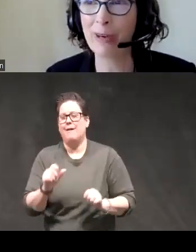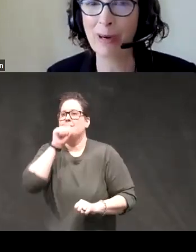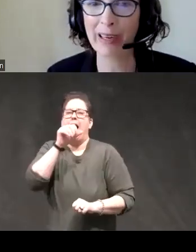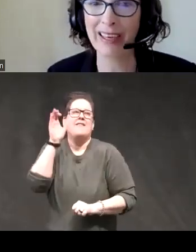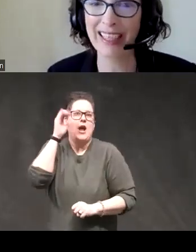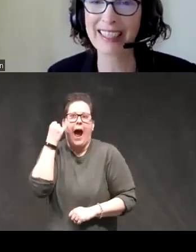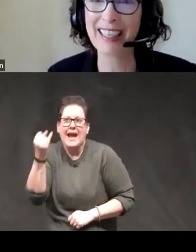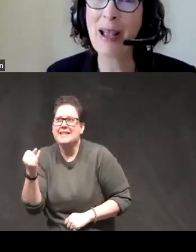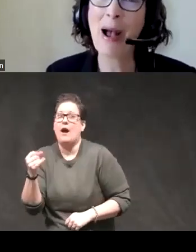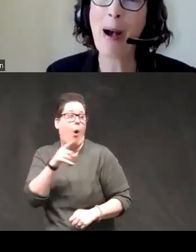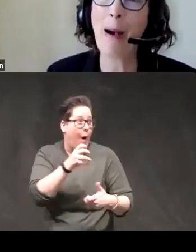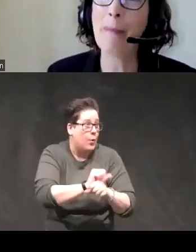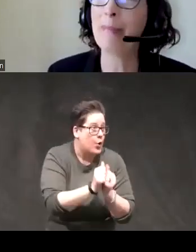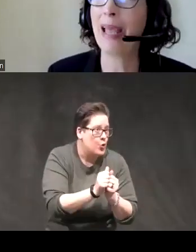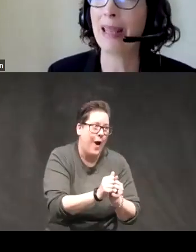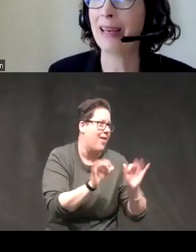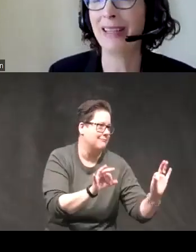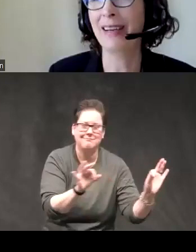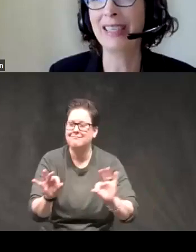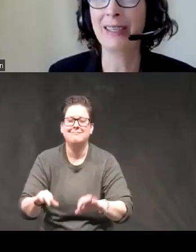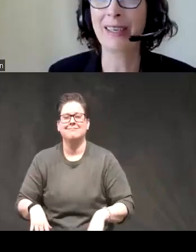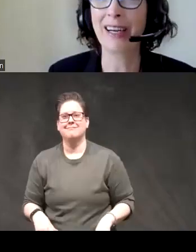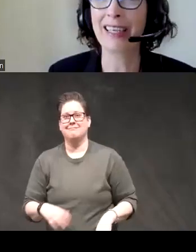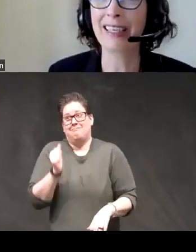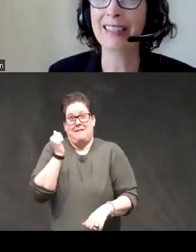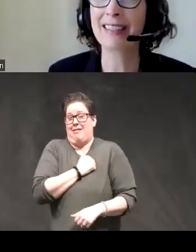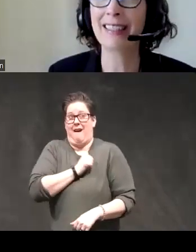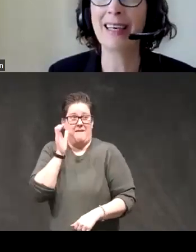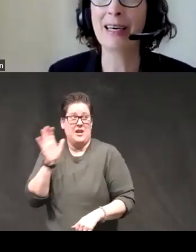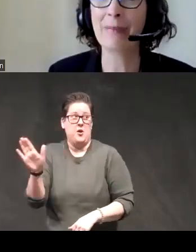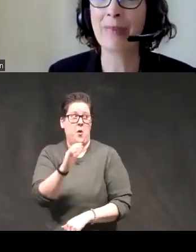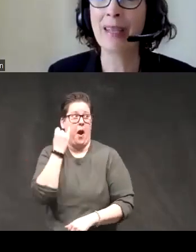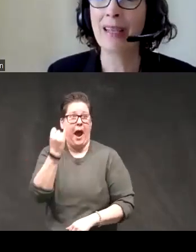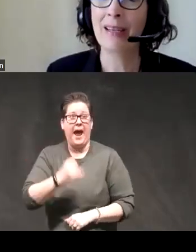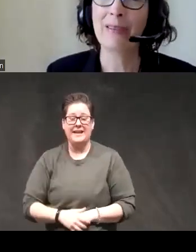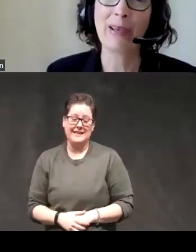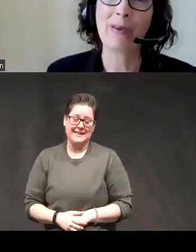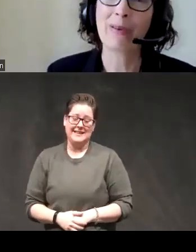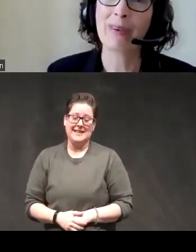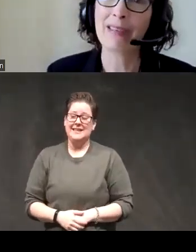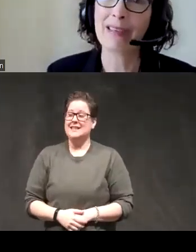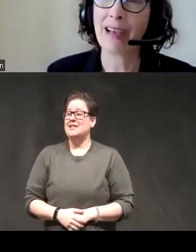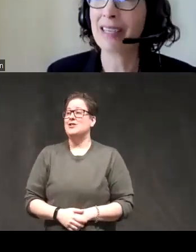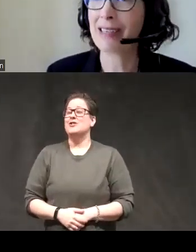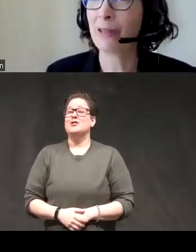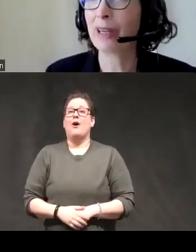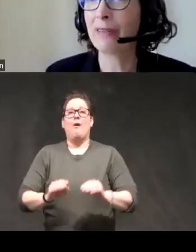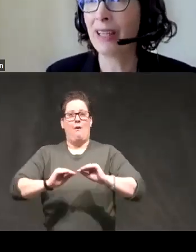who want to work on this um and I'd love to hear your ideas um so this is obviously the work of a